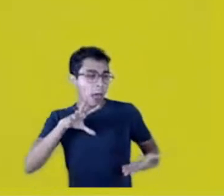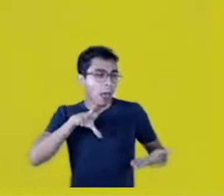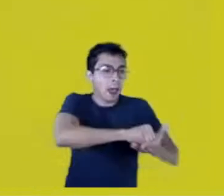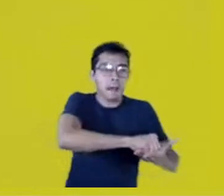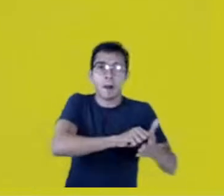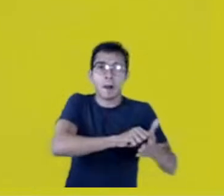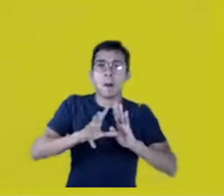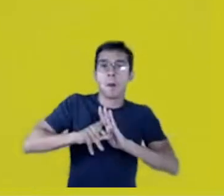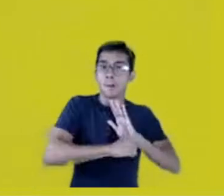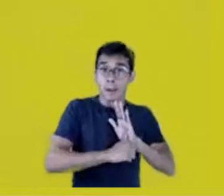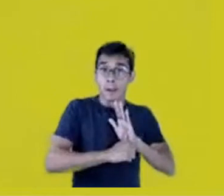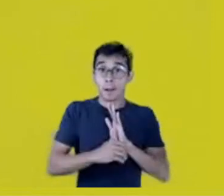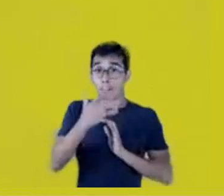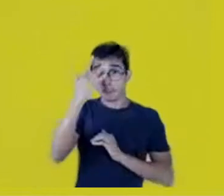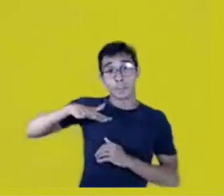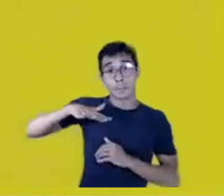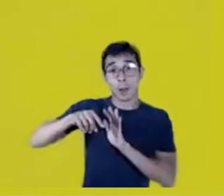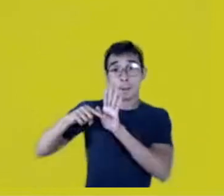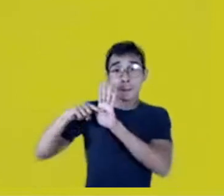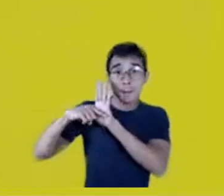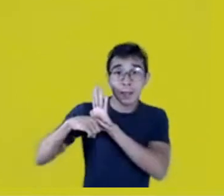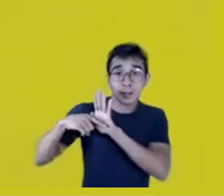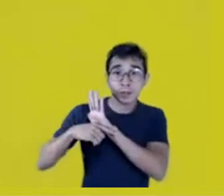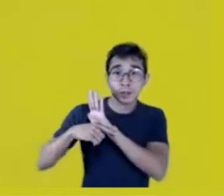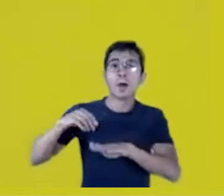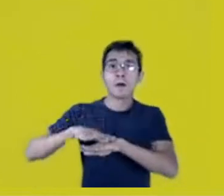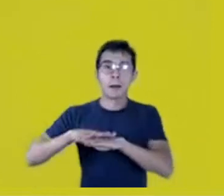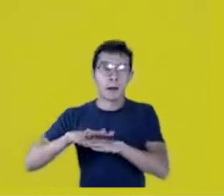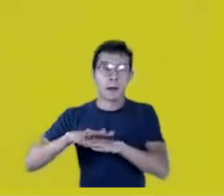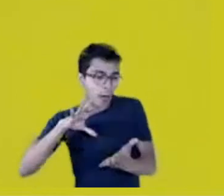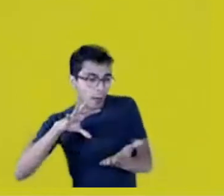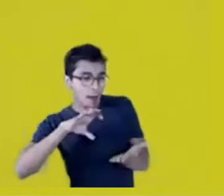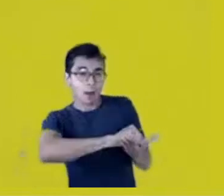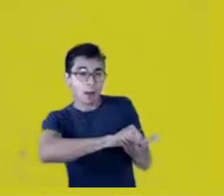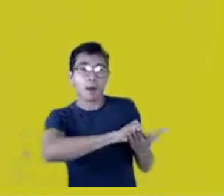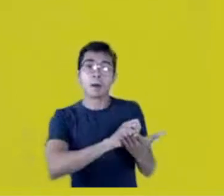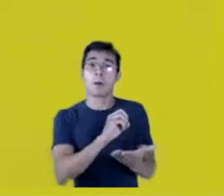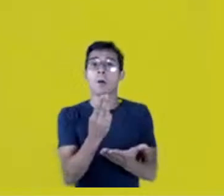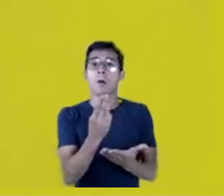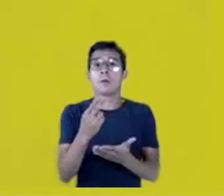Or using that in an offensive way.